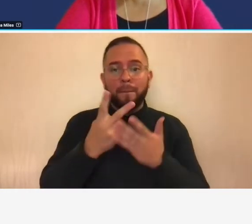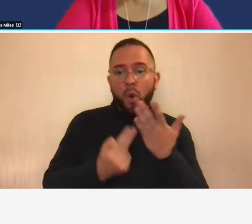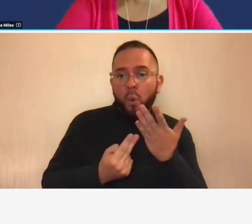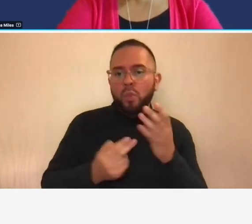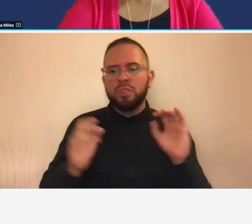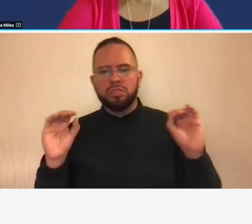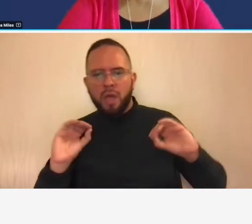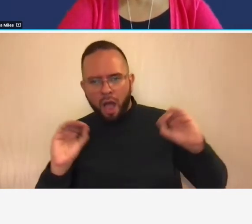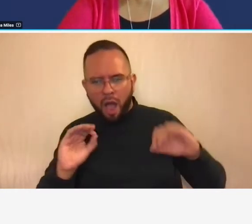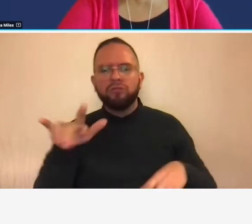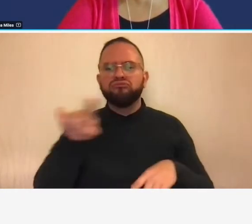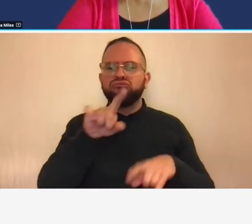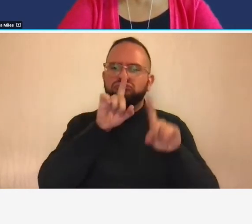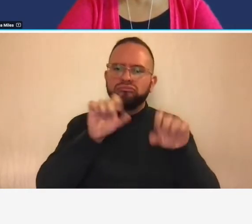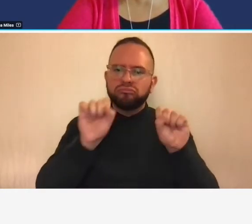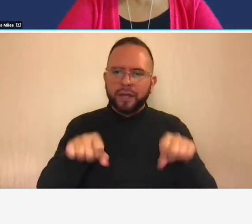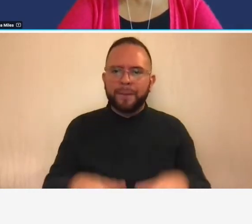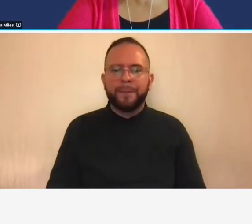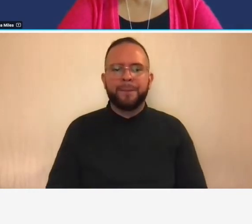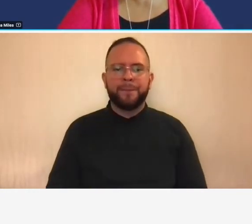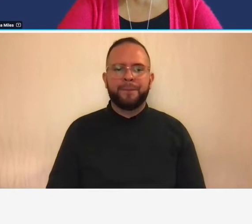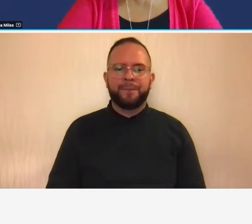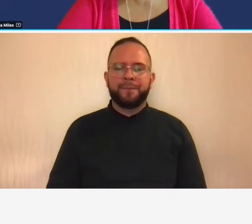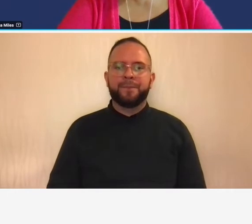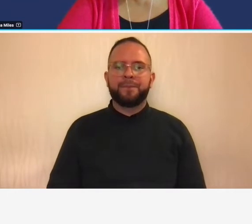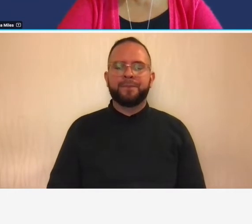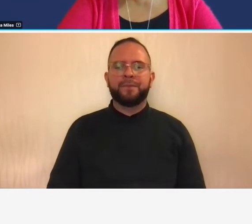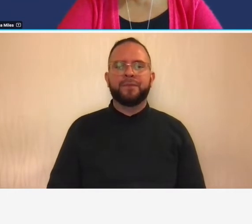going to try to make the determination of which company is gaap compliant